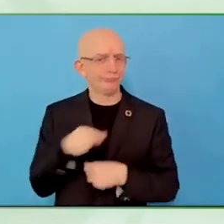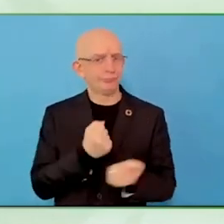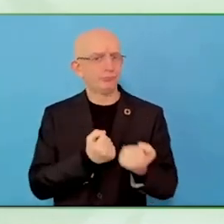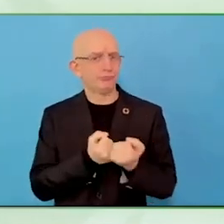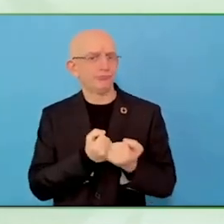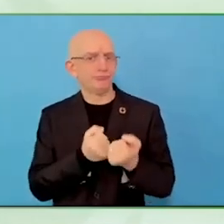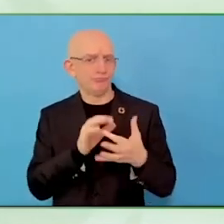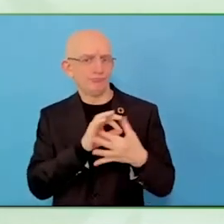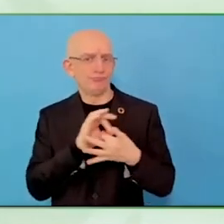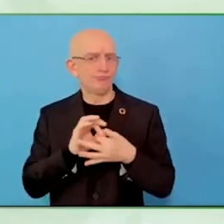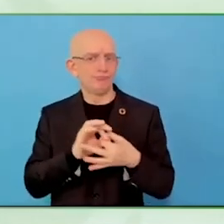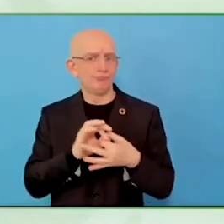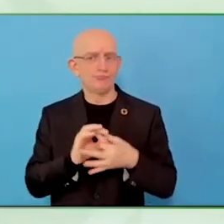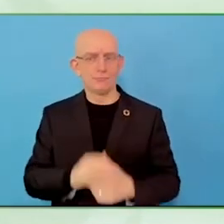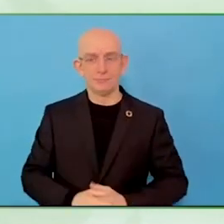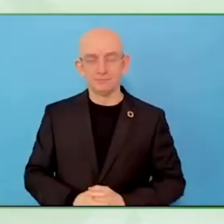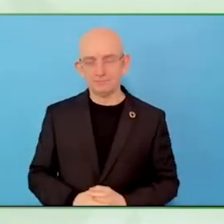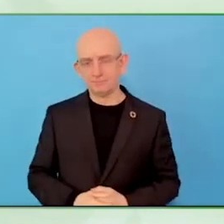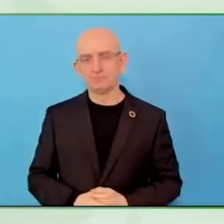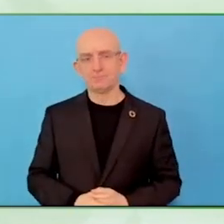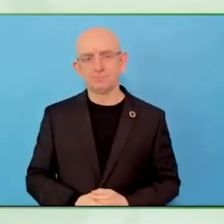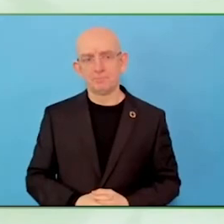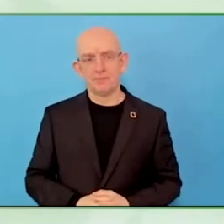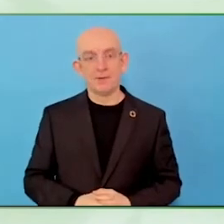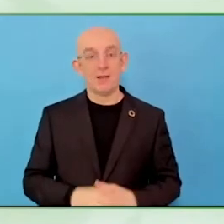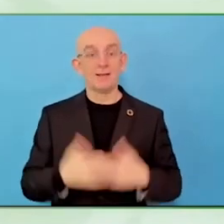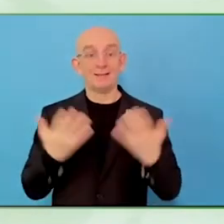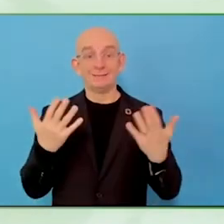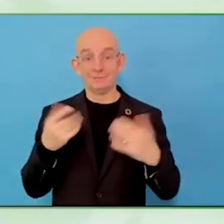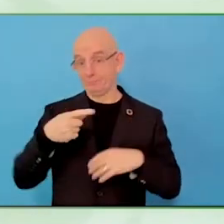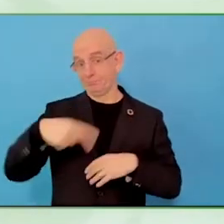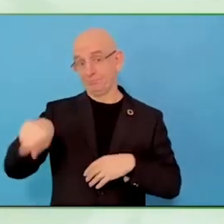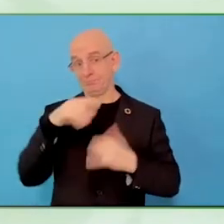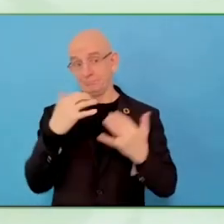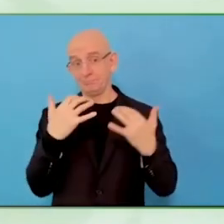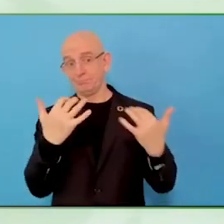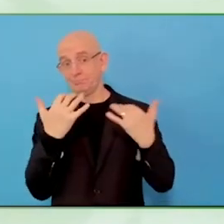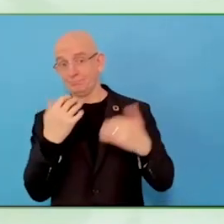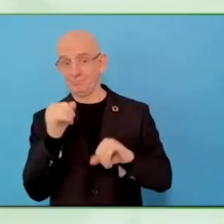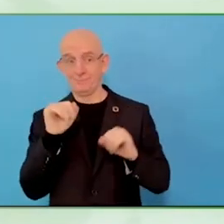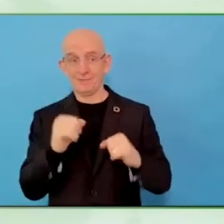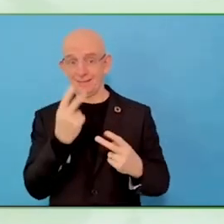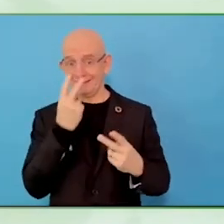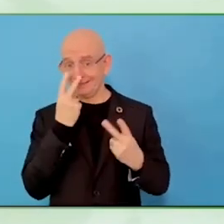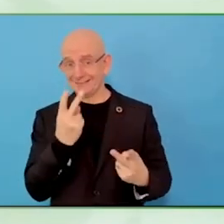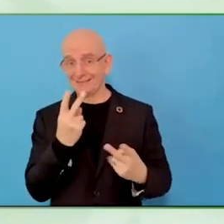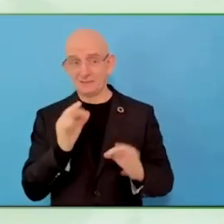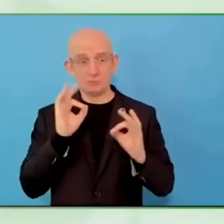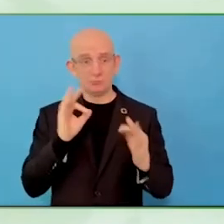Tell us about how the business coach might benefit from this, what are they learning?